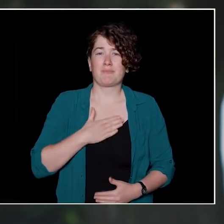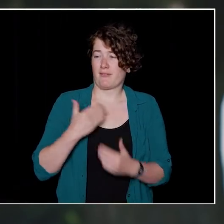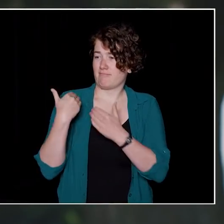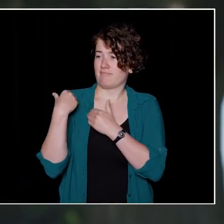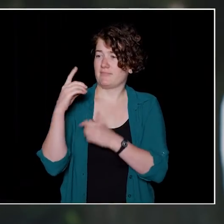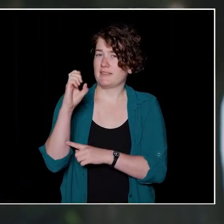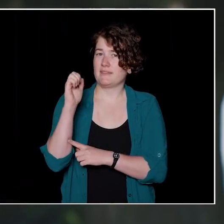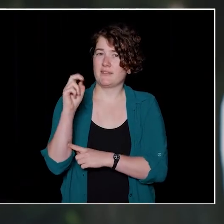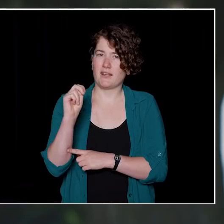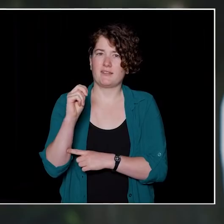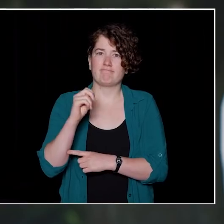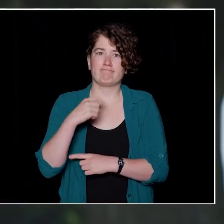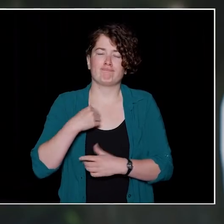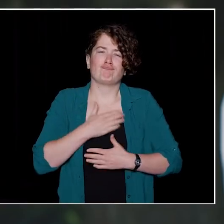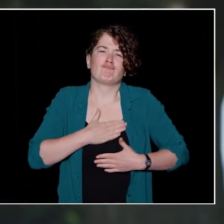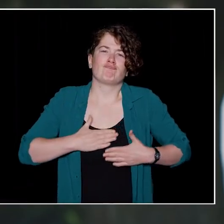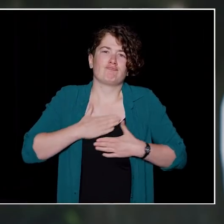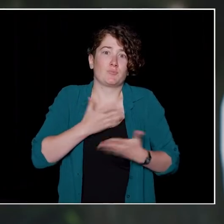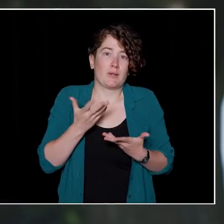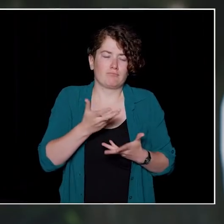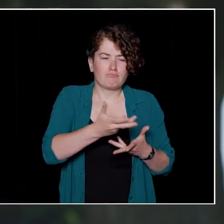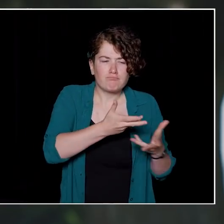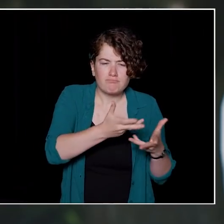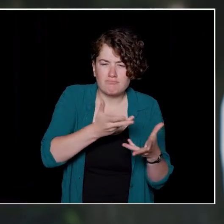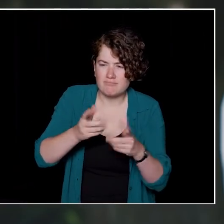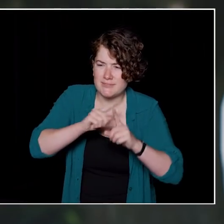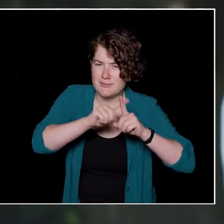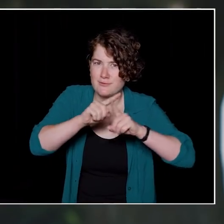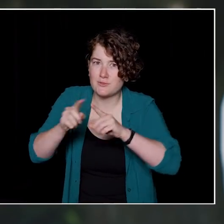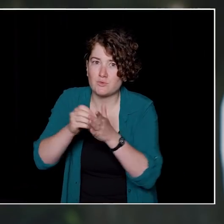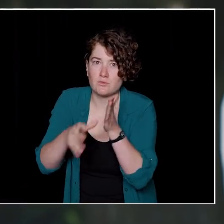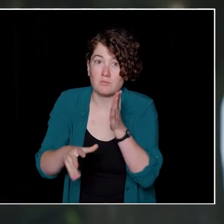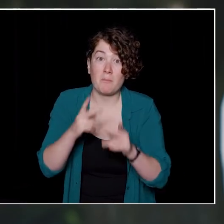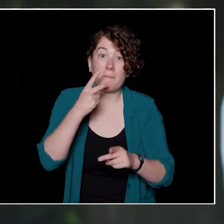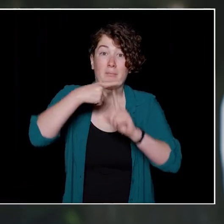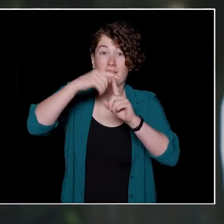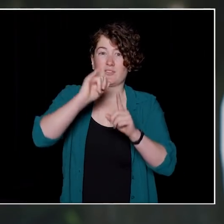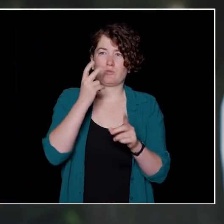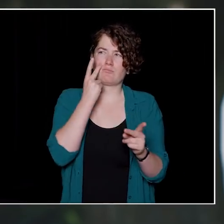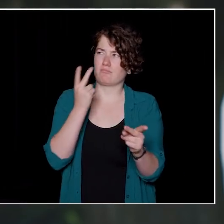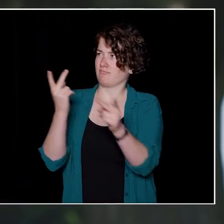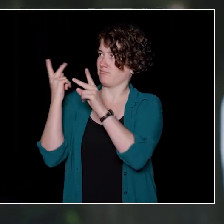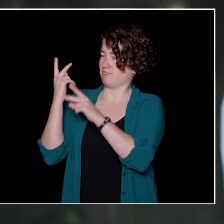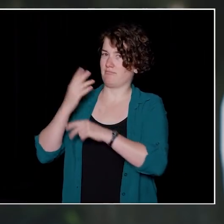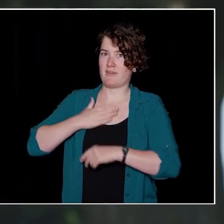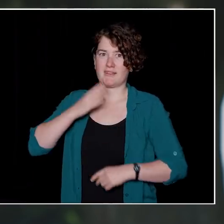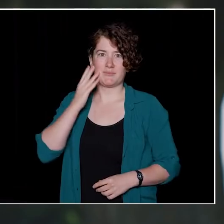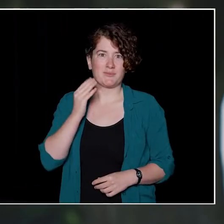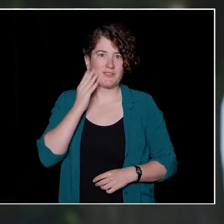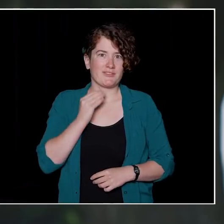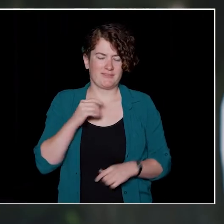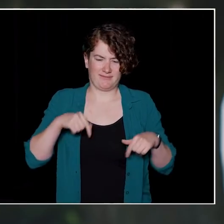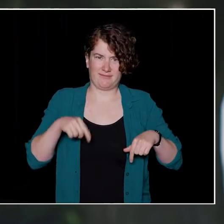is interacting with our students and really recounting some of my experiences during my years here at UBC.